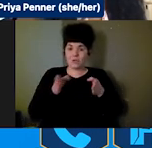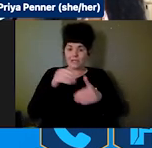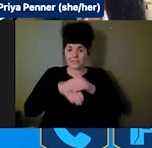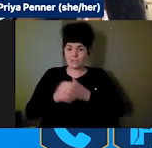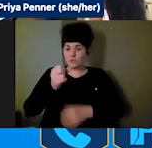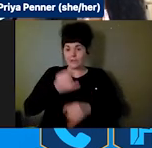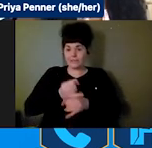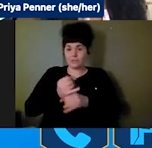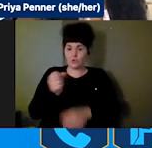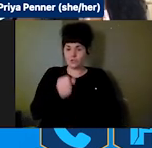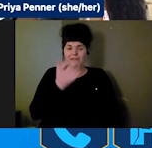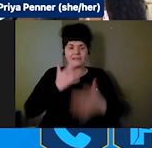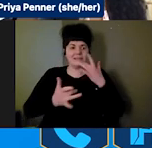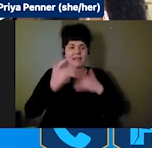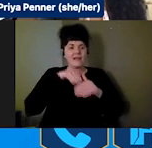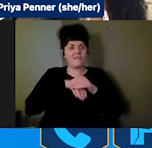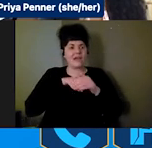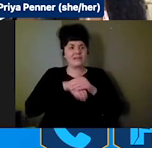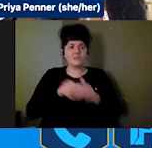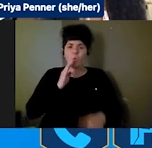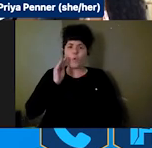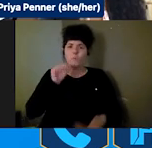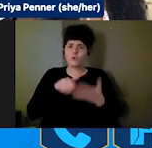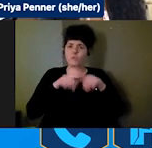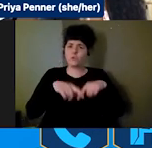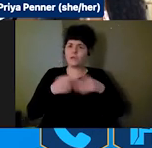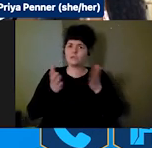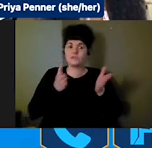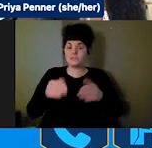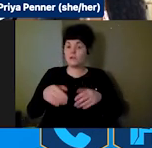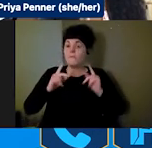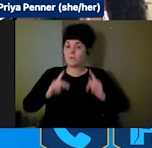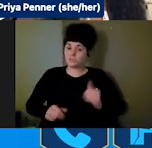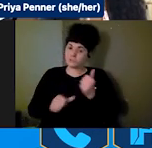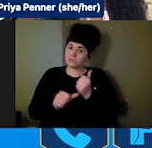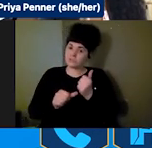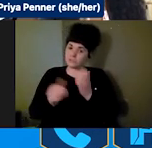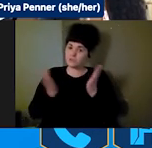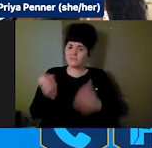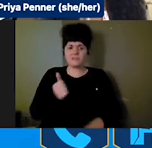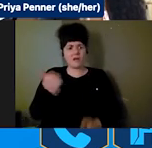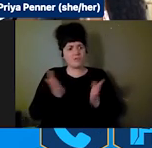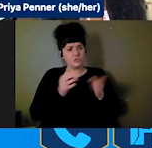community-based services, personal assistant services, other services in our home and in our community and this bill